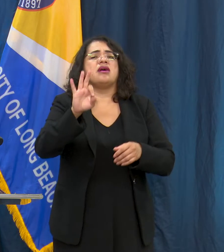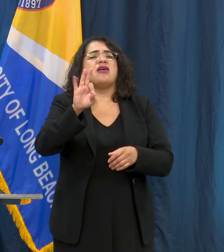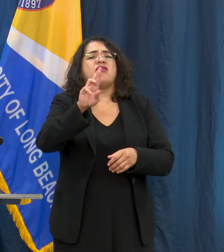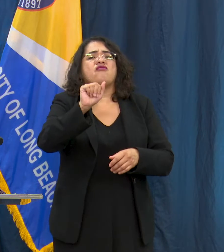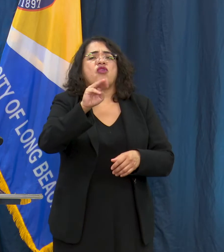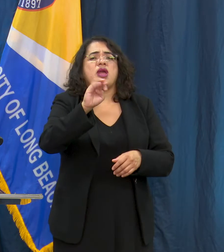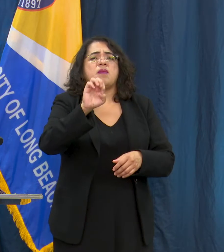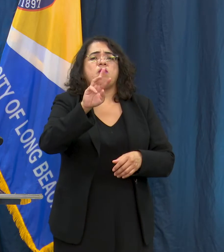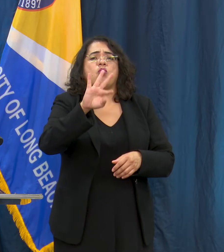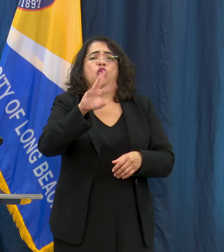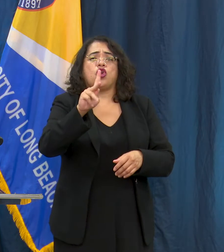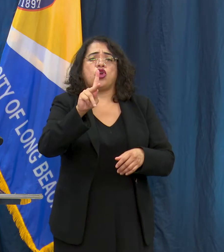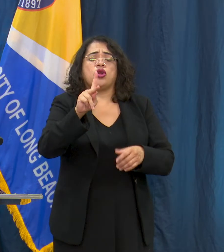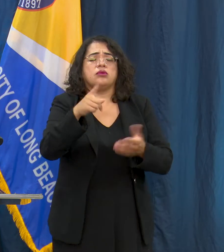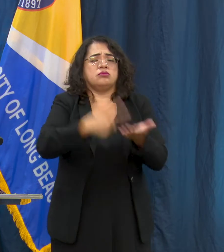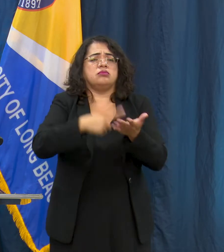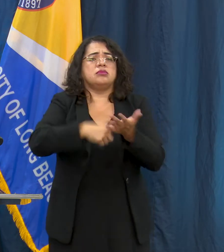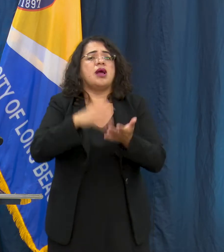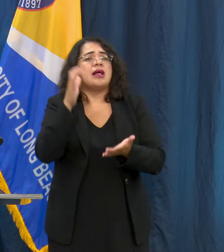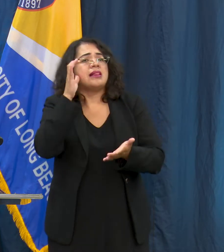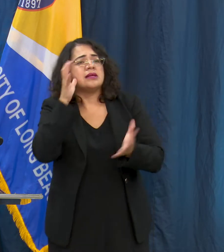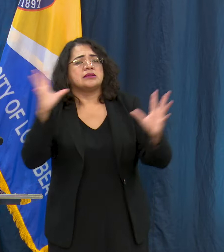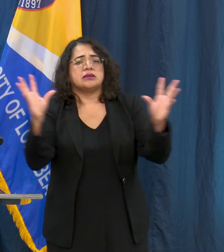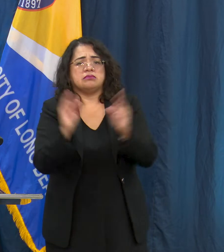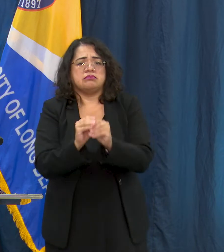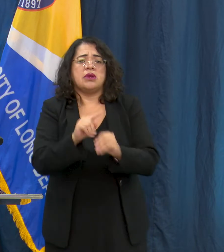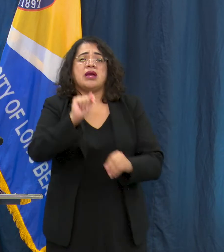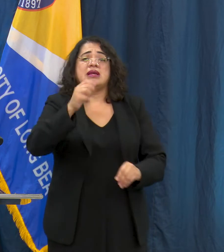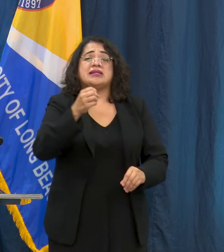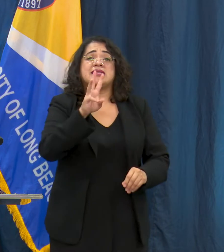Reconciliation Framework and Listening Session Town Hall which is next Tuesday,